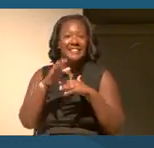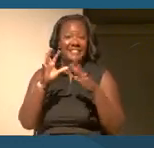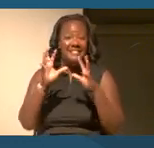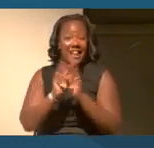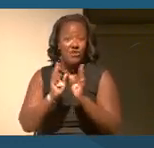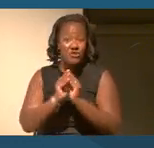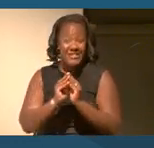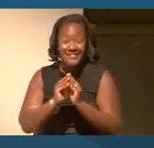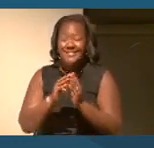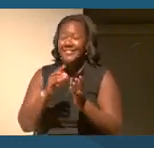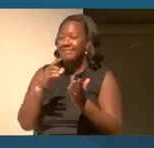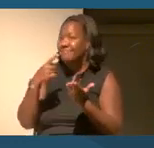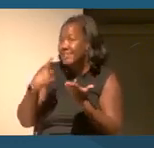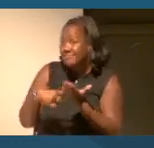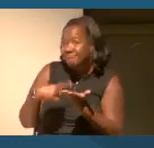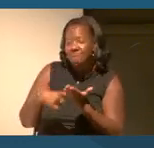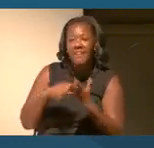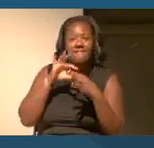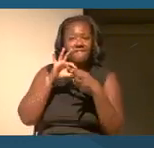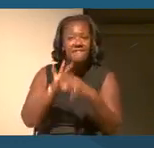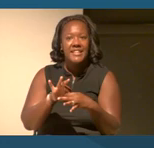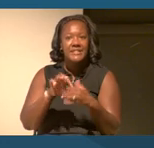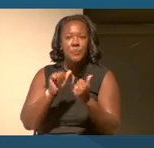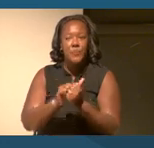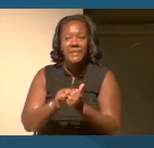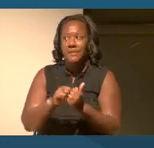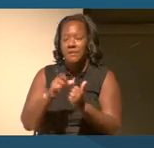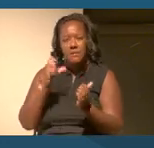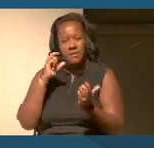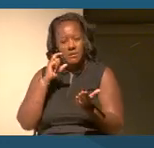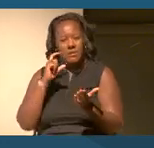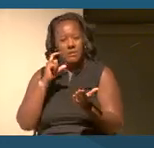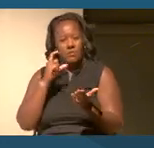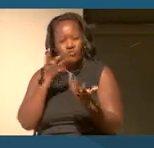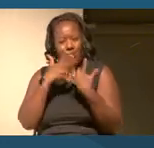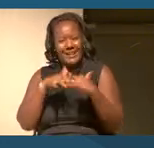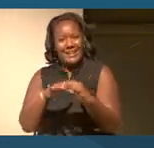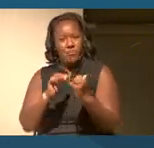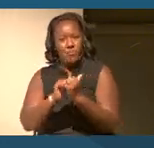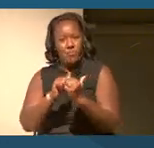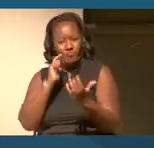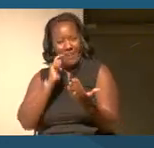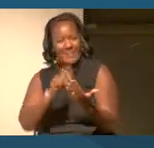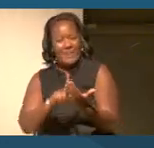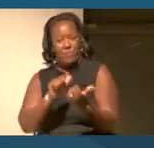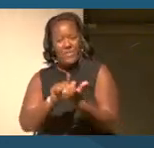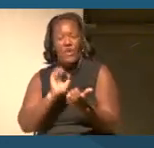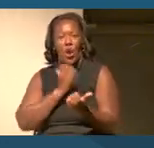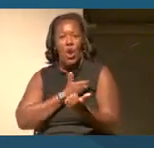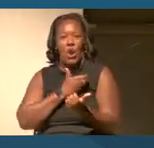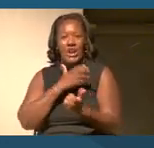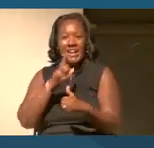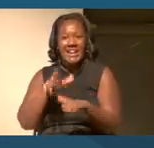It fits into our strand reckoning with our racial past. But before we jump in, let me just do a couple of housekeeping items.